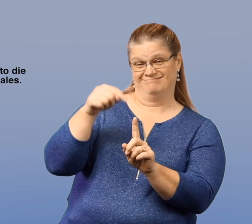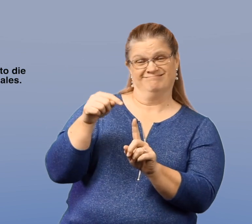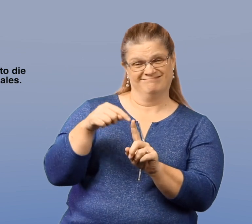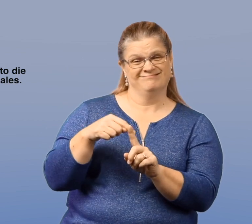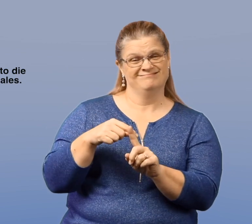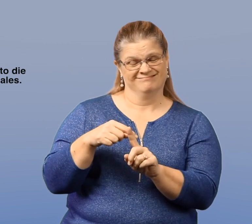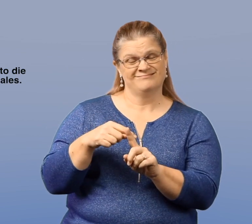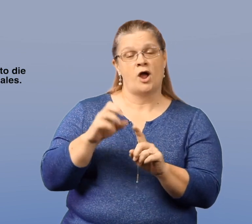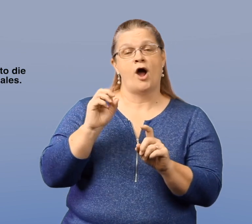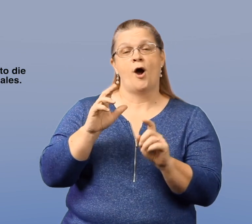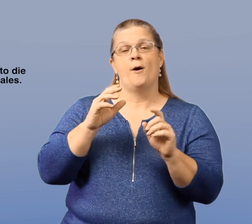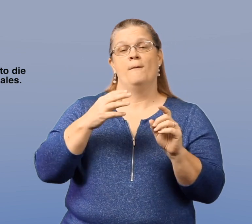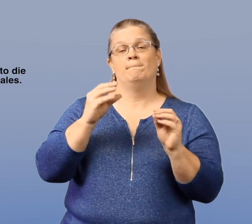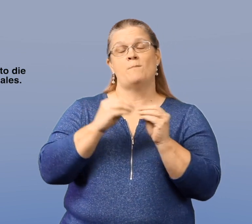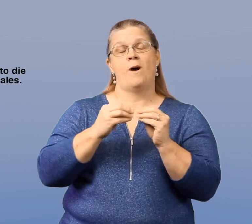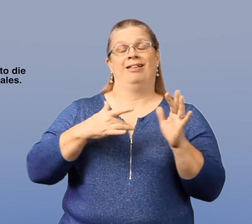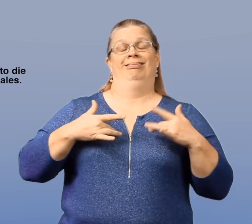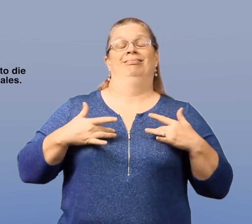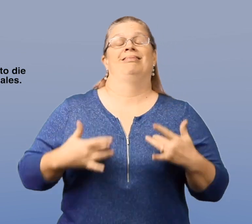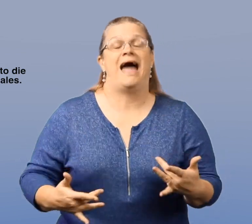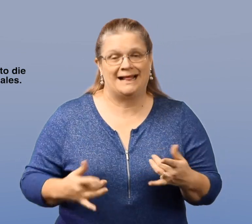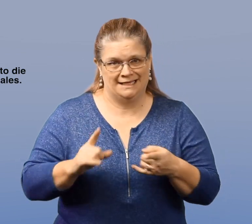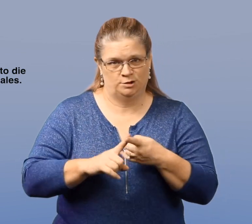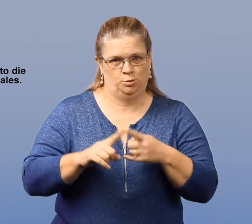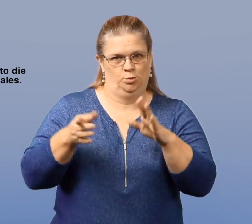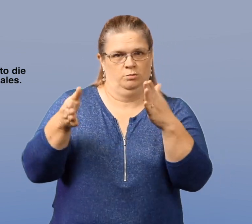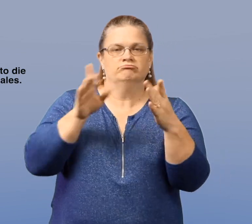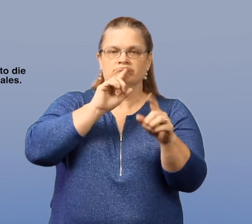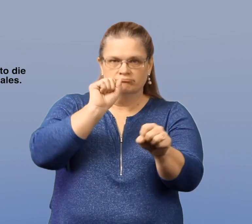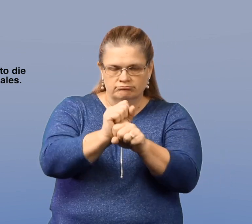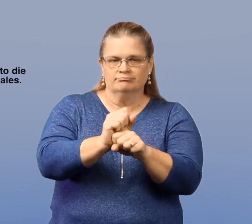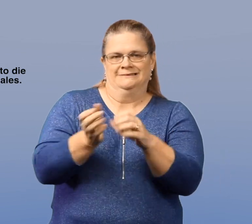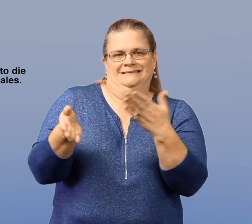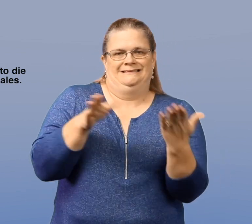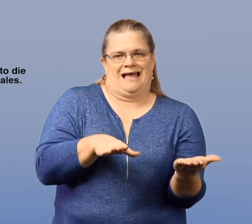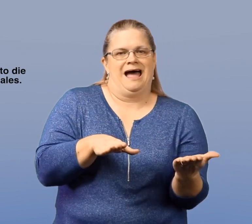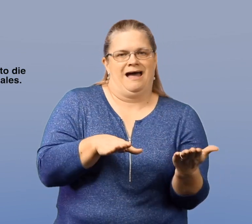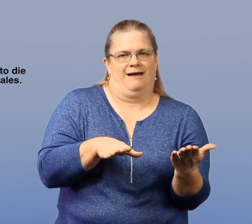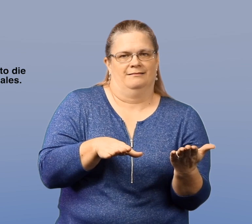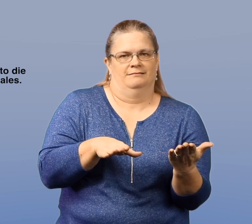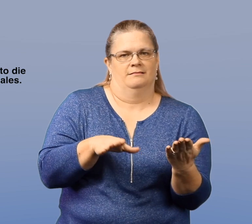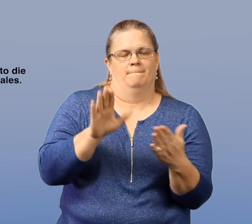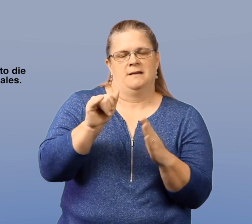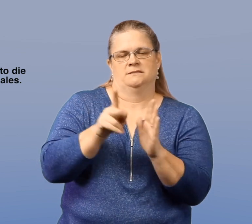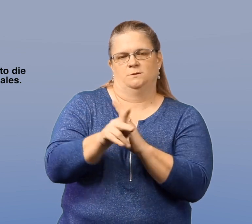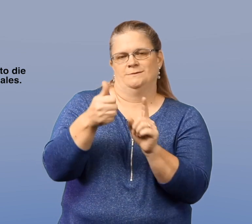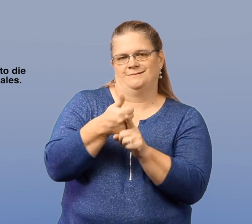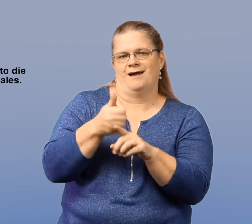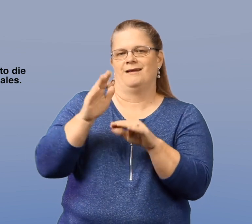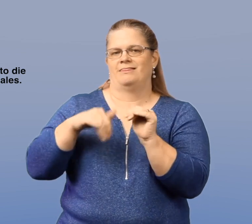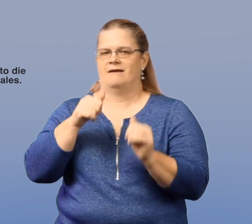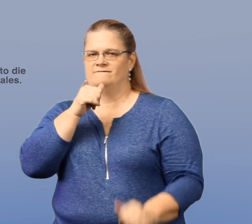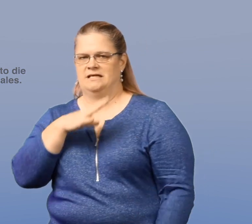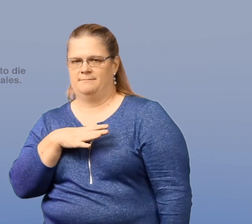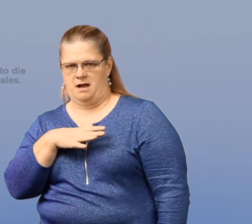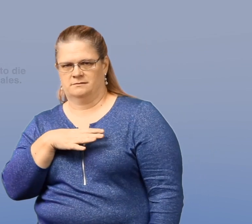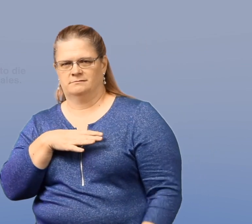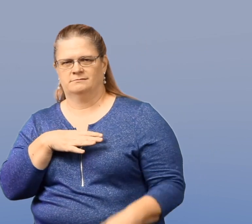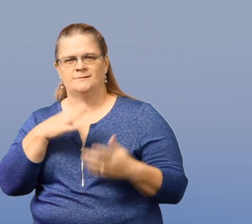males are more likely to actually die by suicide than females.